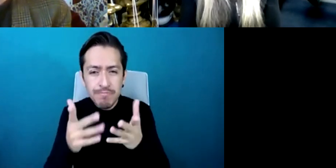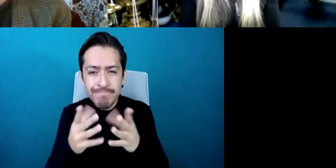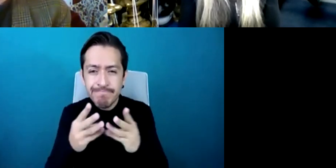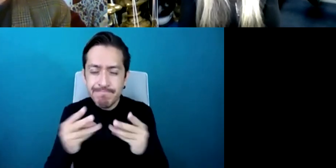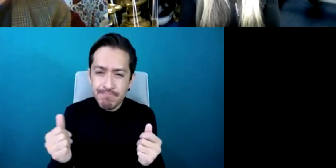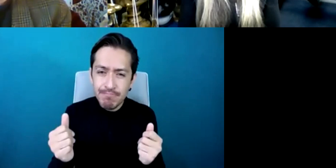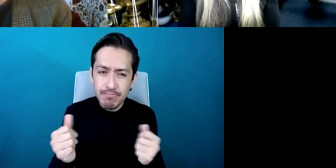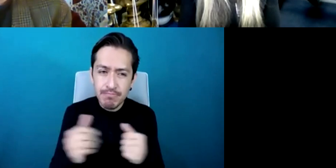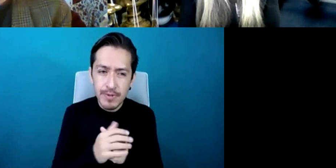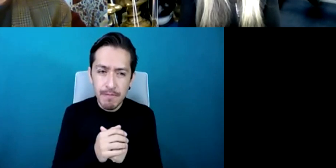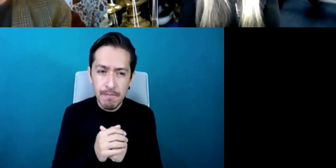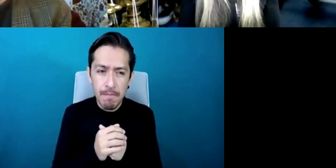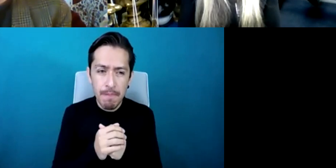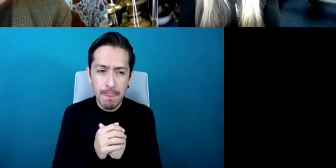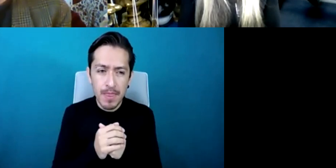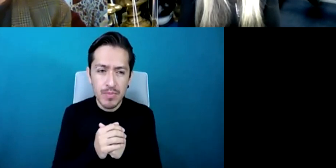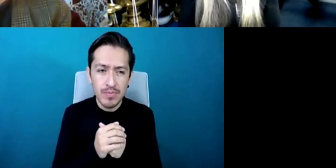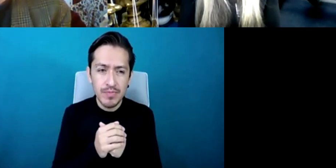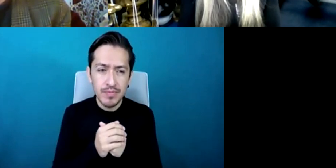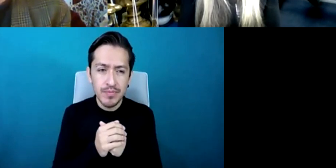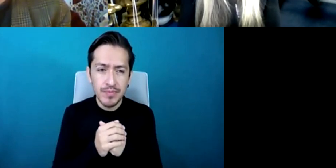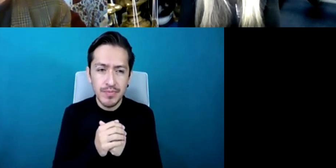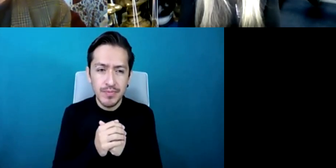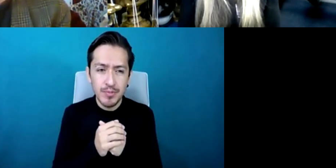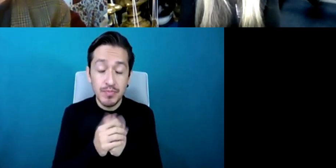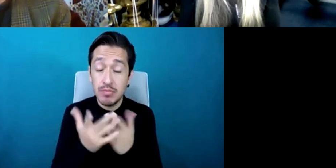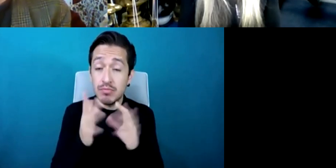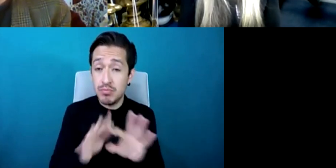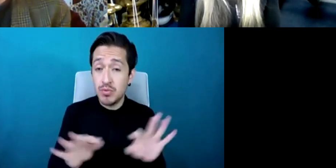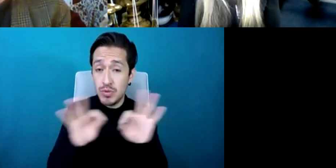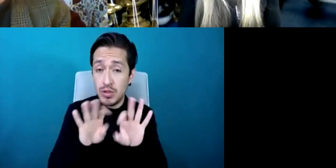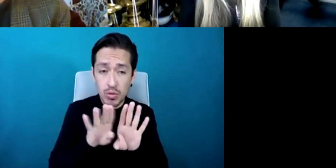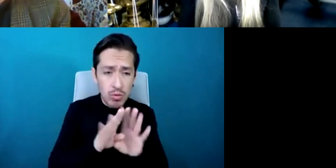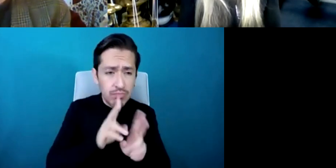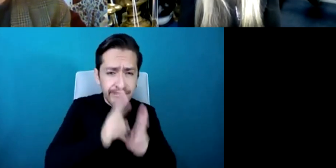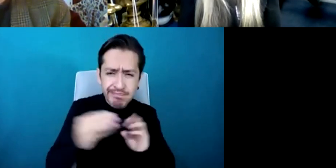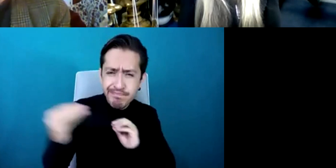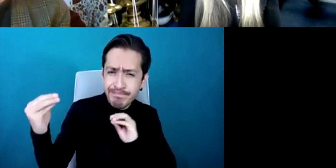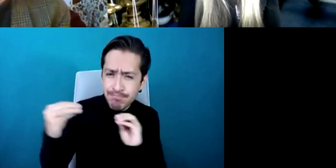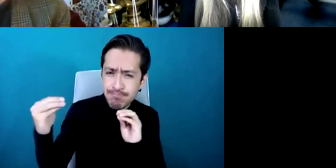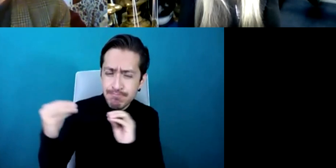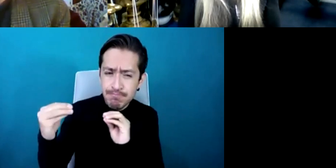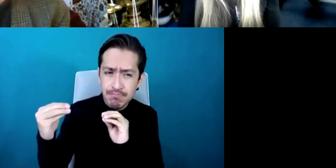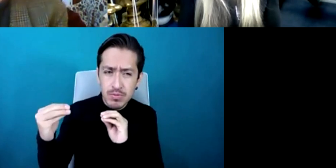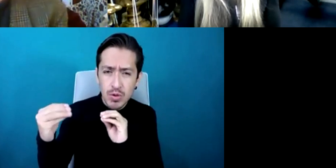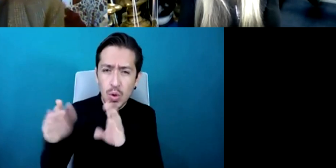it's a real treat to be able to discuss these issues with you, as I told you a few days